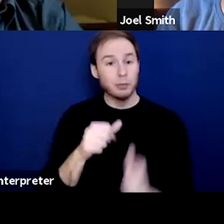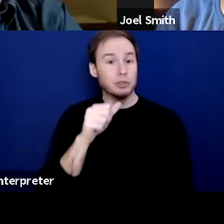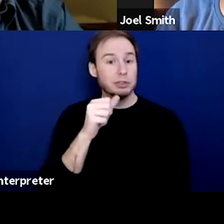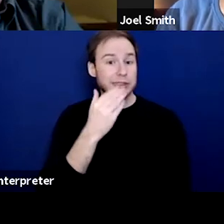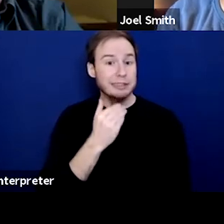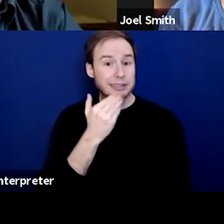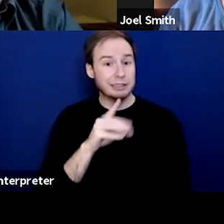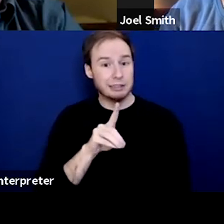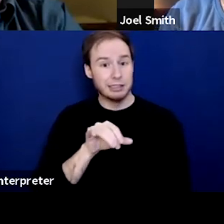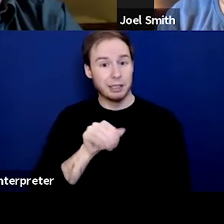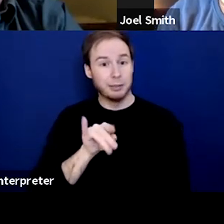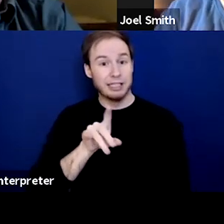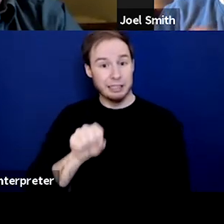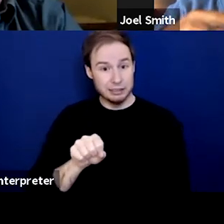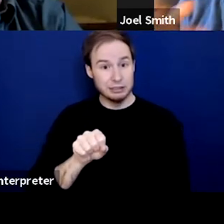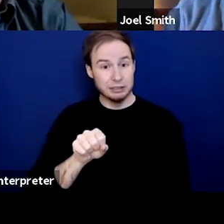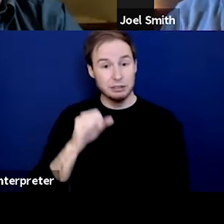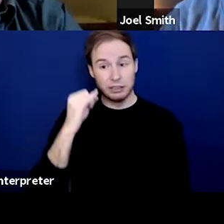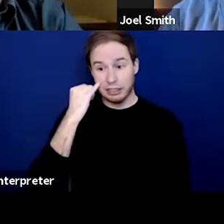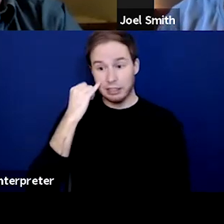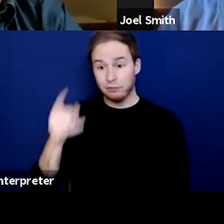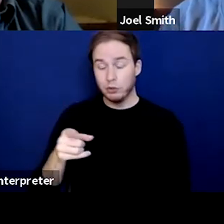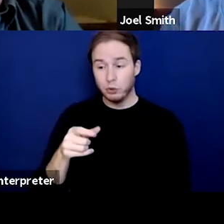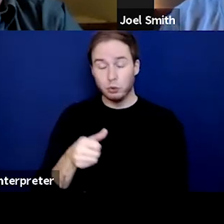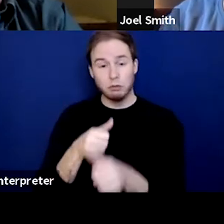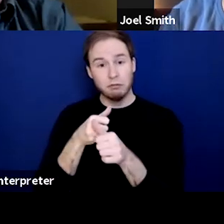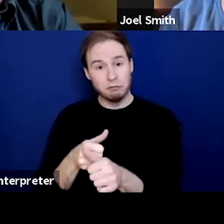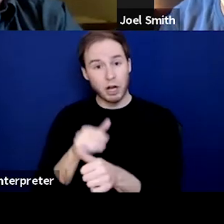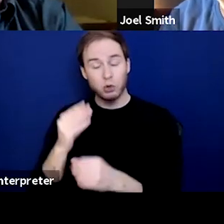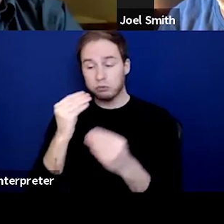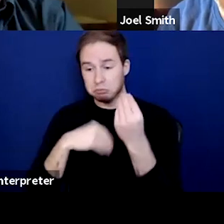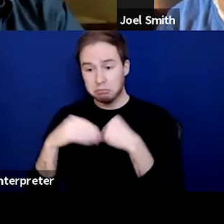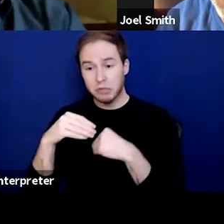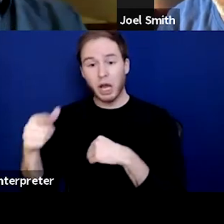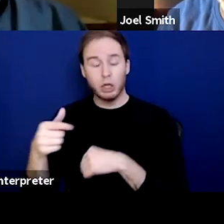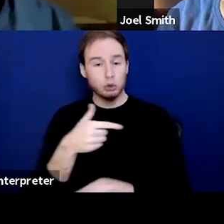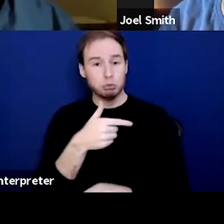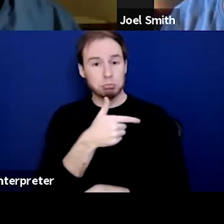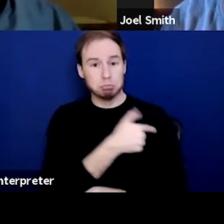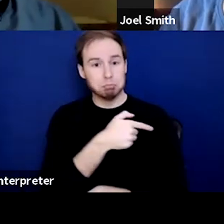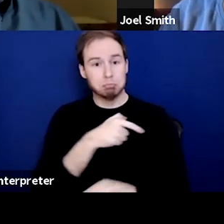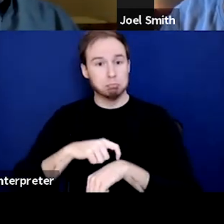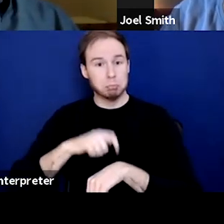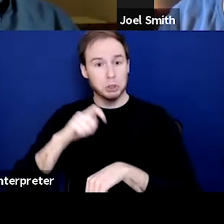as long as you are looking after your diet and you get your insulin on time, guess what? You're in remission.